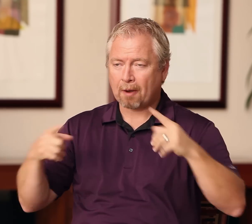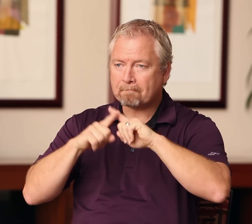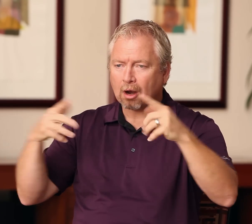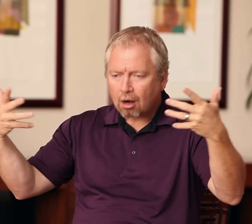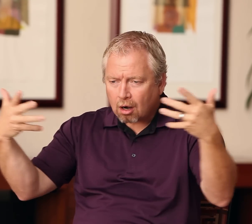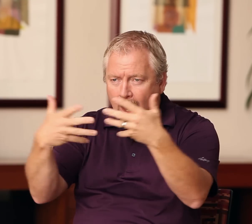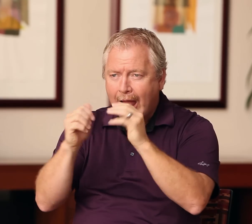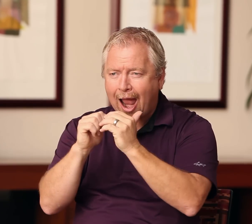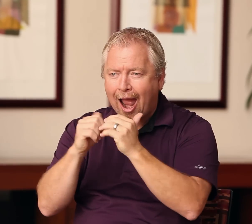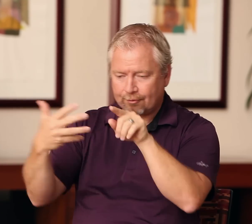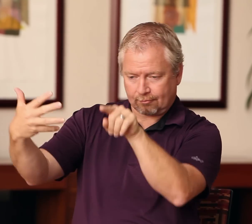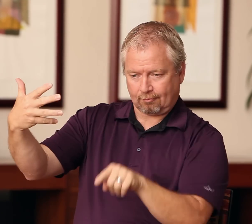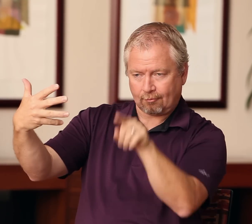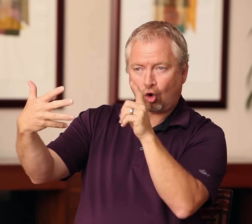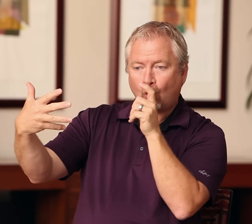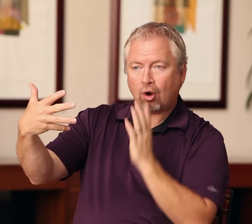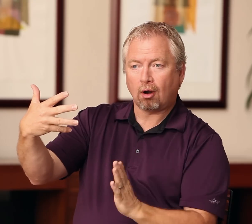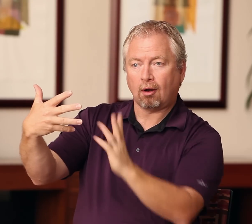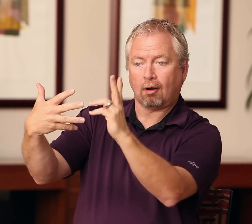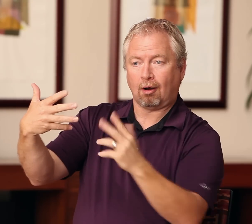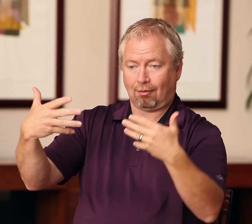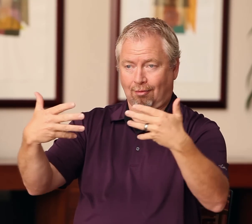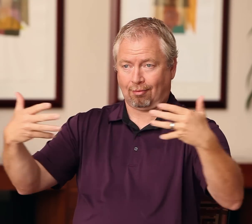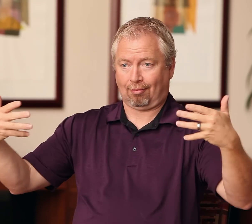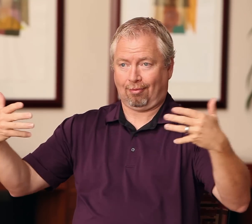The challenge lies in finding opportunities that overlap, and finding people who can do both.